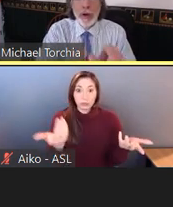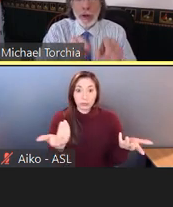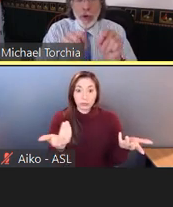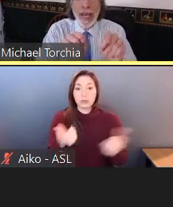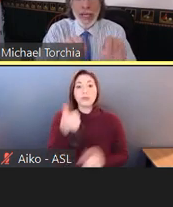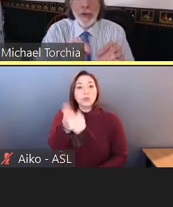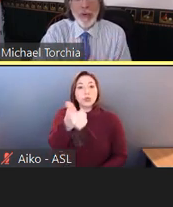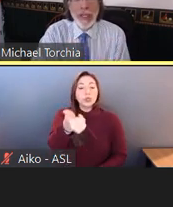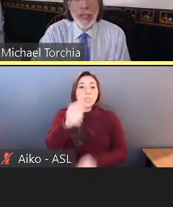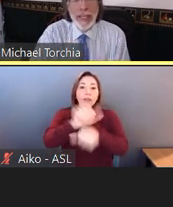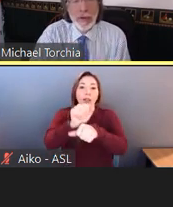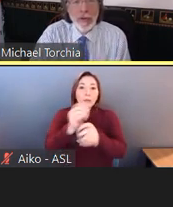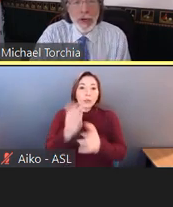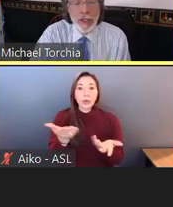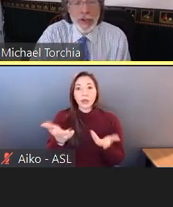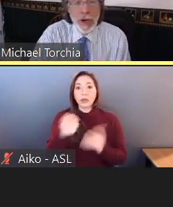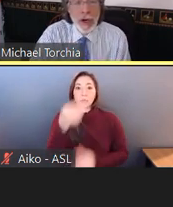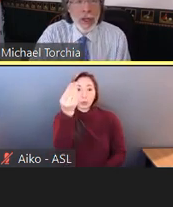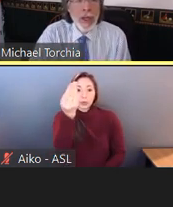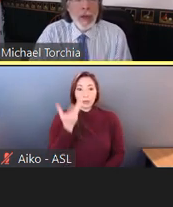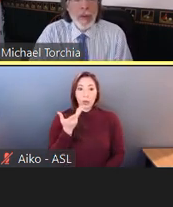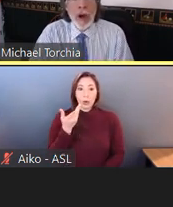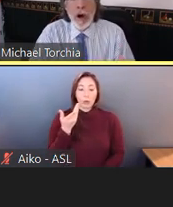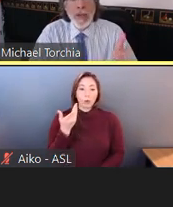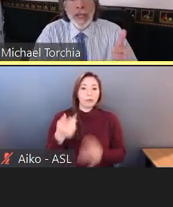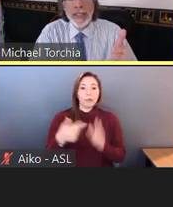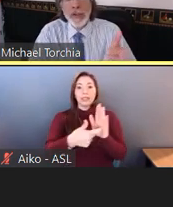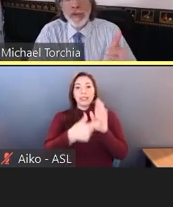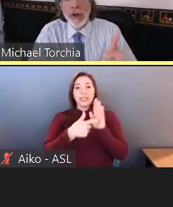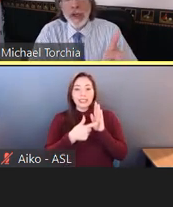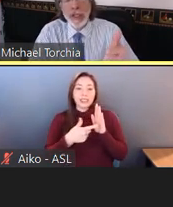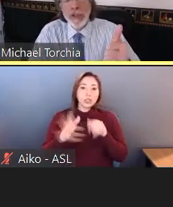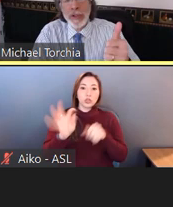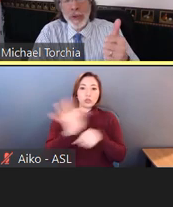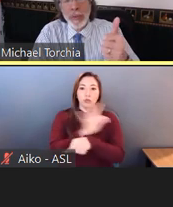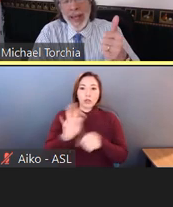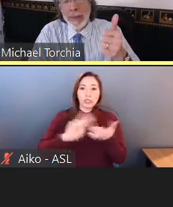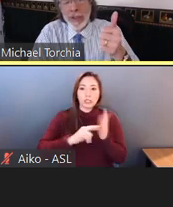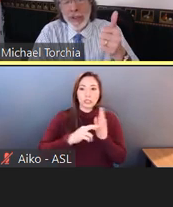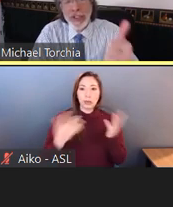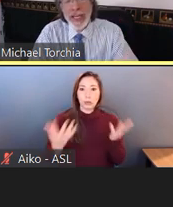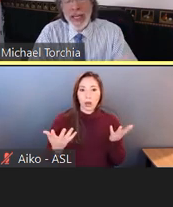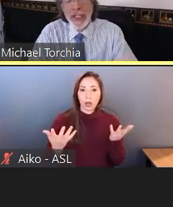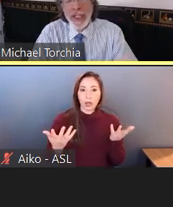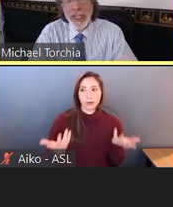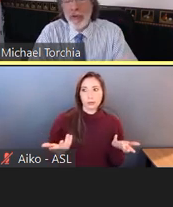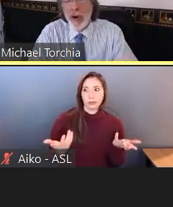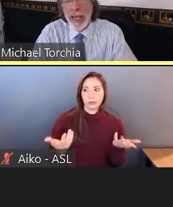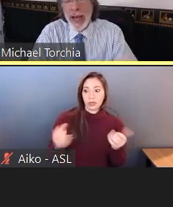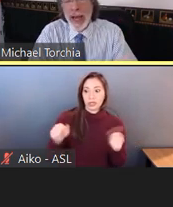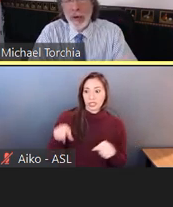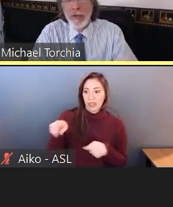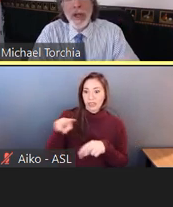You answer what the essential functions are. Are the essential functions to be able to sit in a chair for eight hours